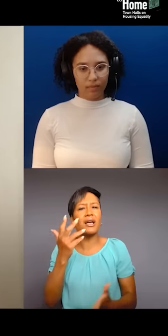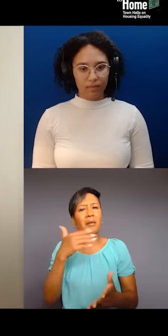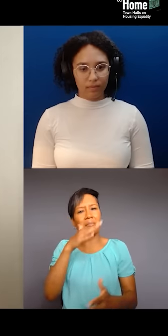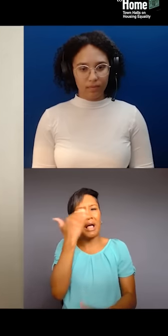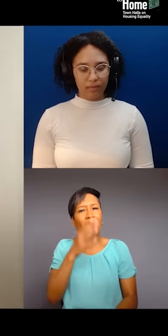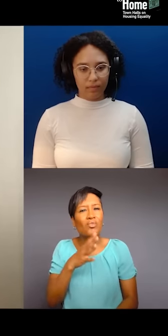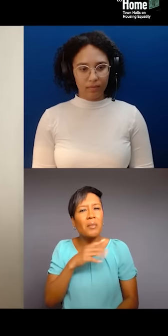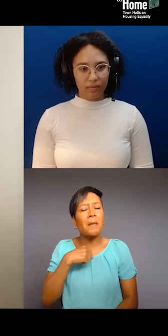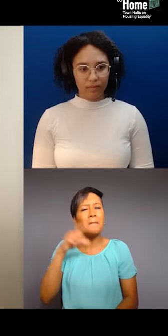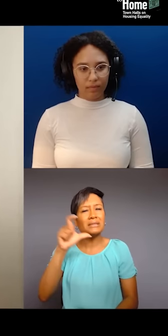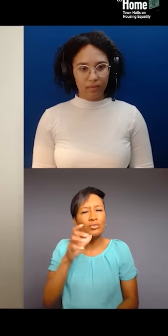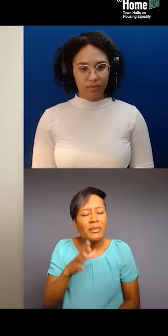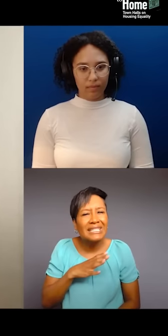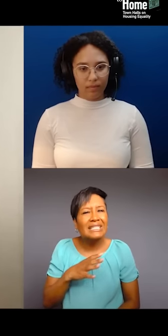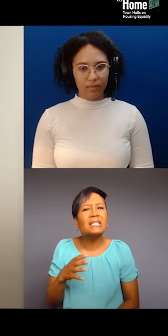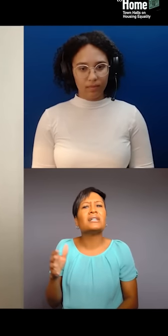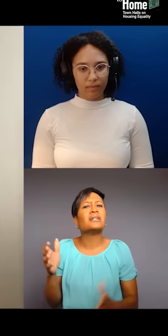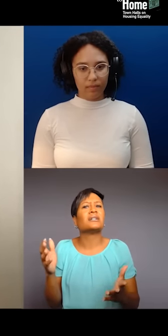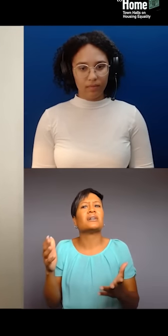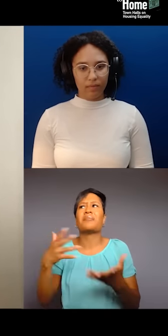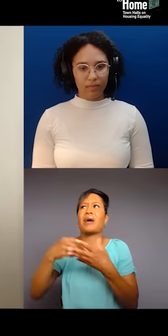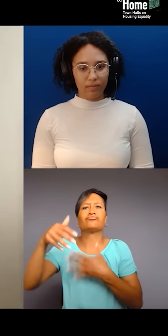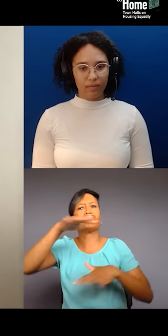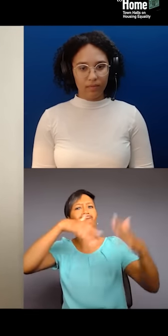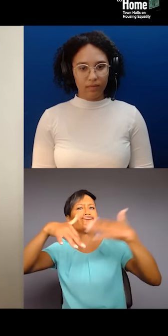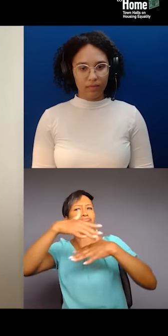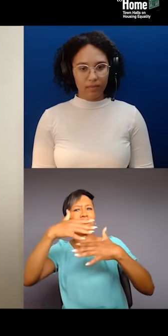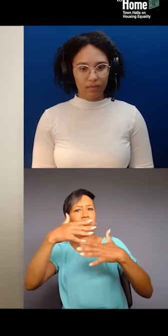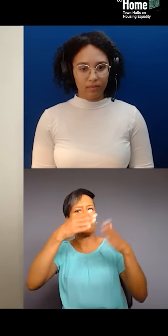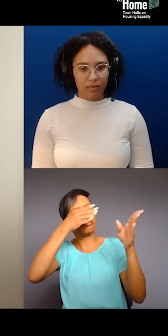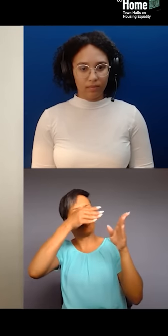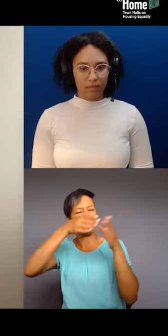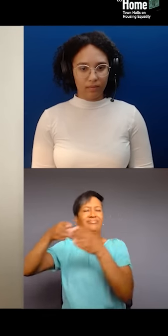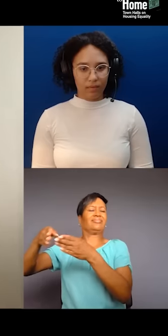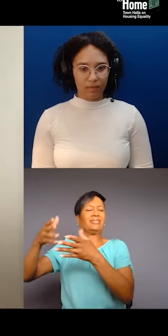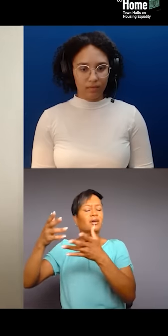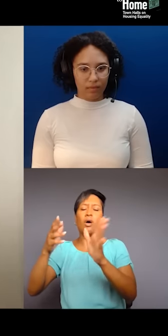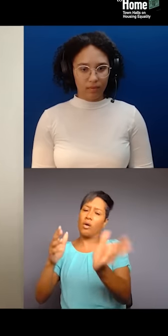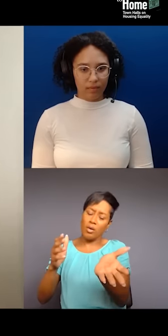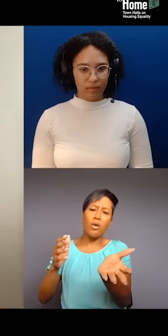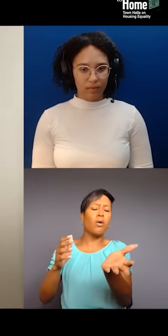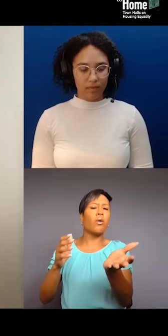as a Muslim woman, you know, walking the streets. So, I think just being able to have a place